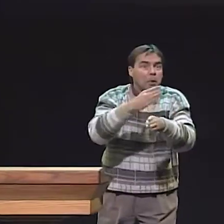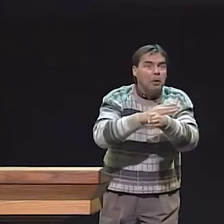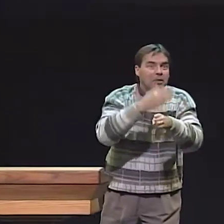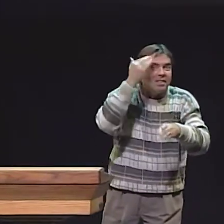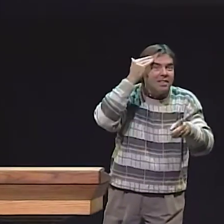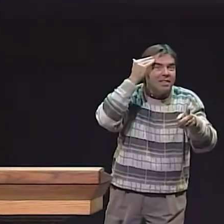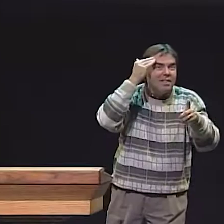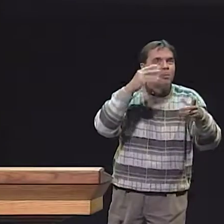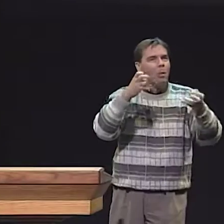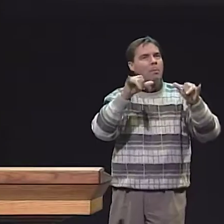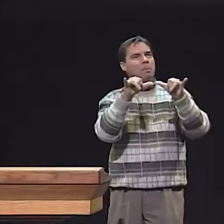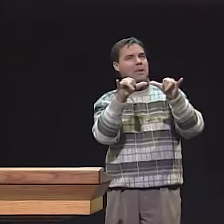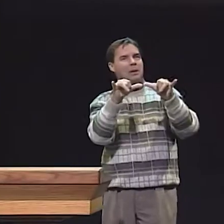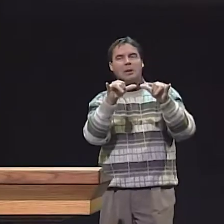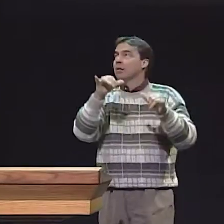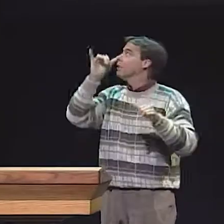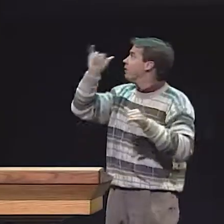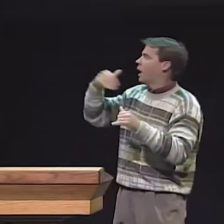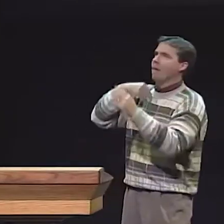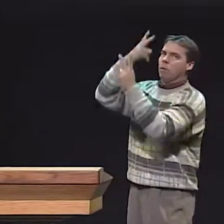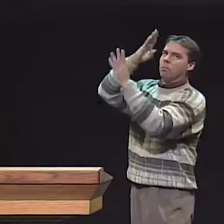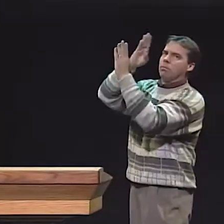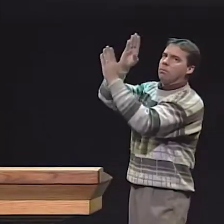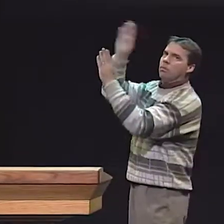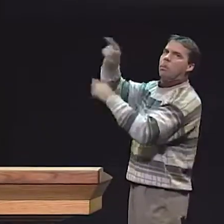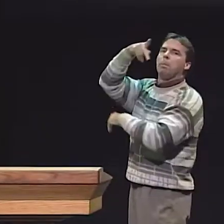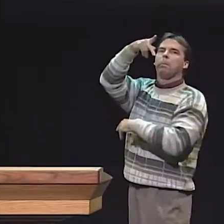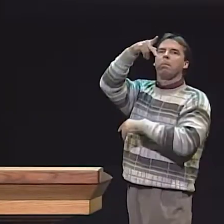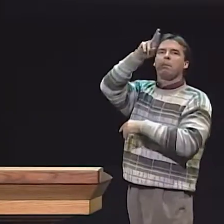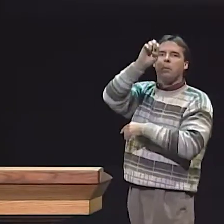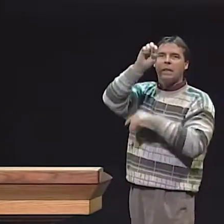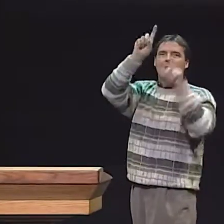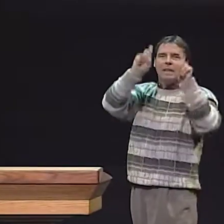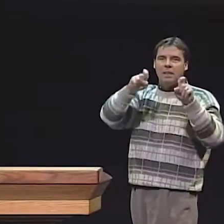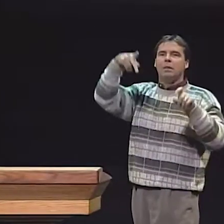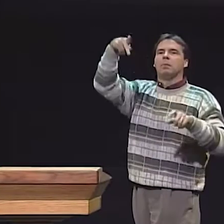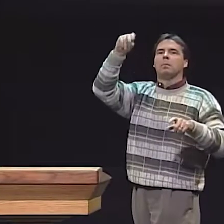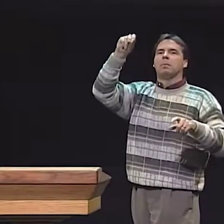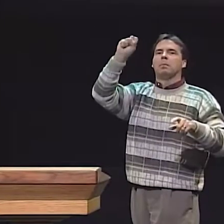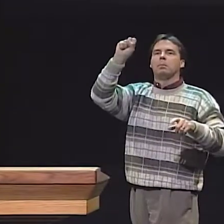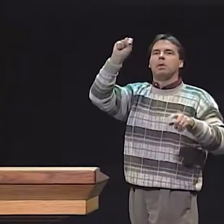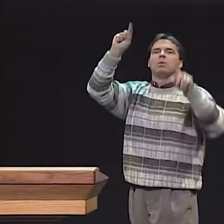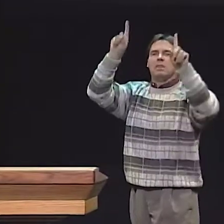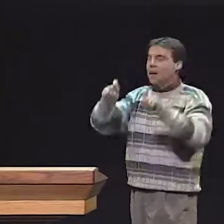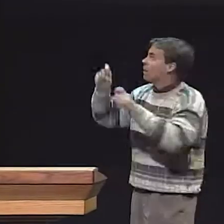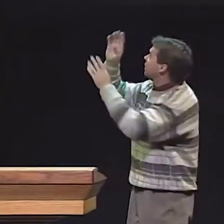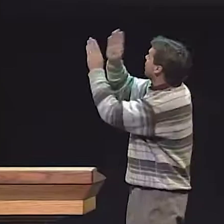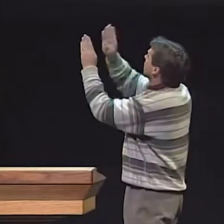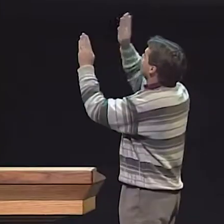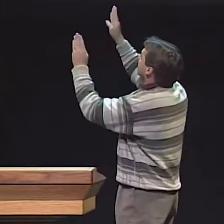AND WE WANTED TO TEST AT THE BEGINNING OF THE SECOND YEAR AND FALL WHAT THEY KNEW